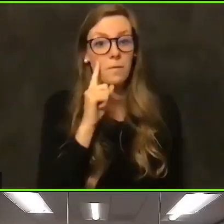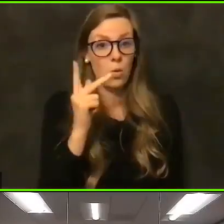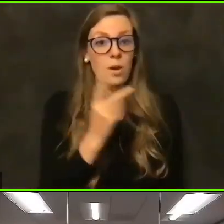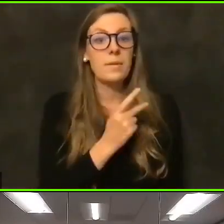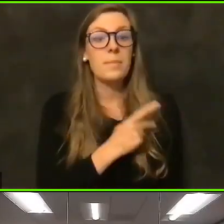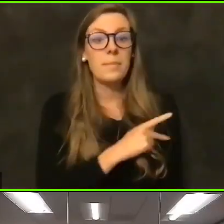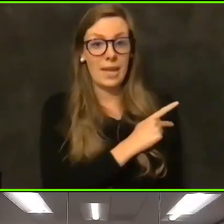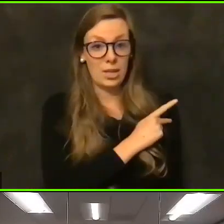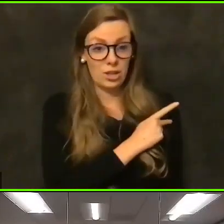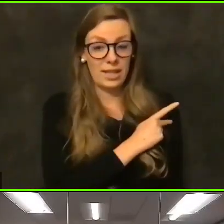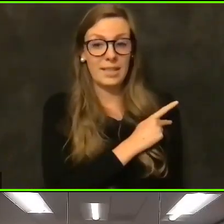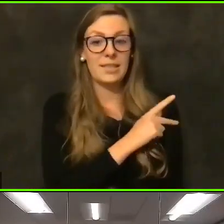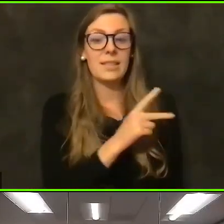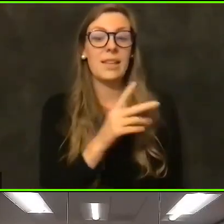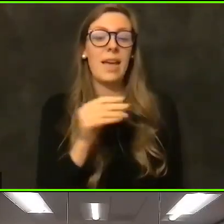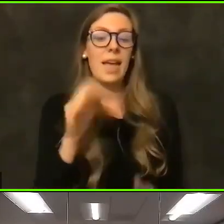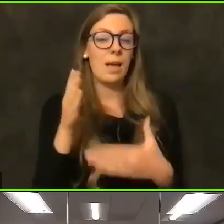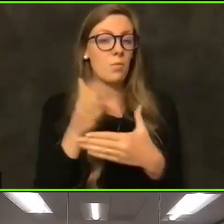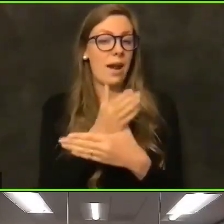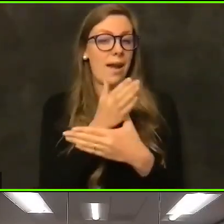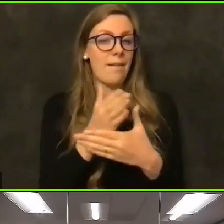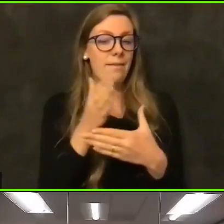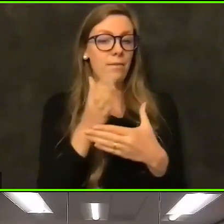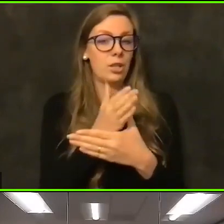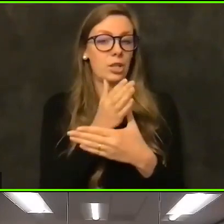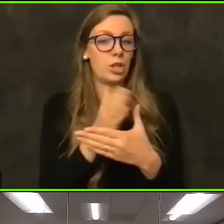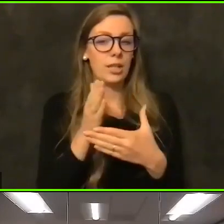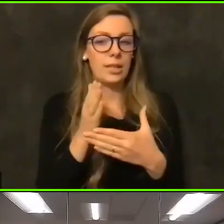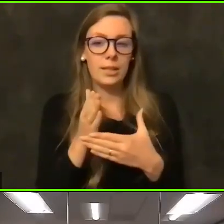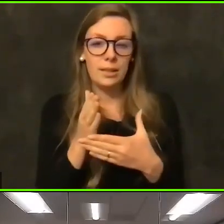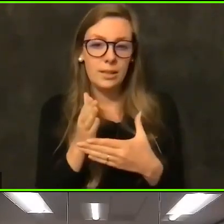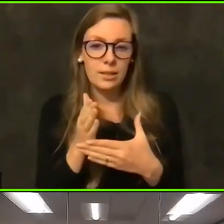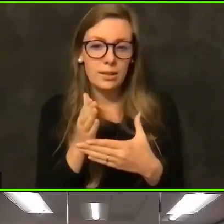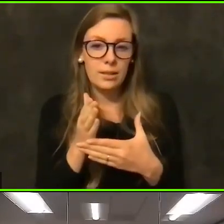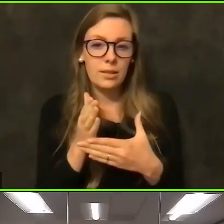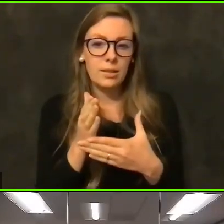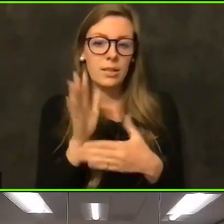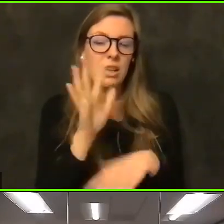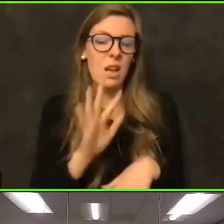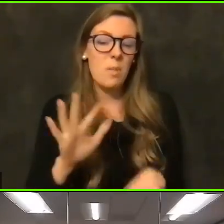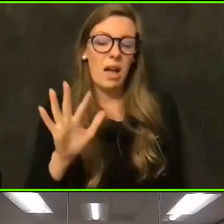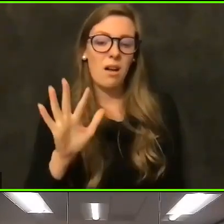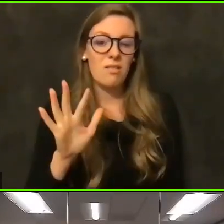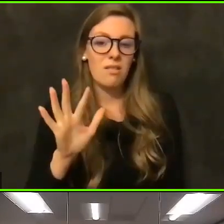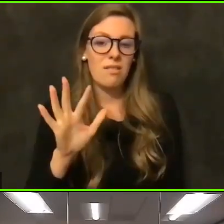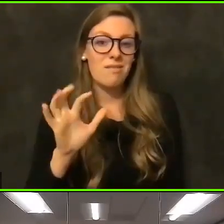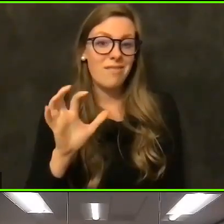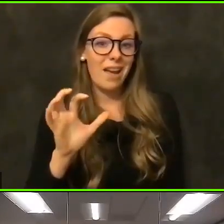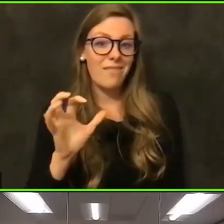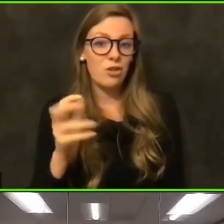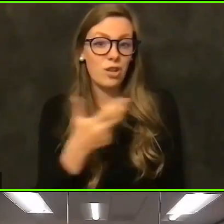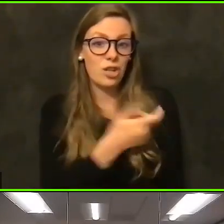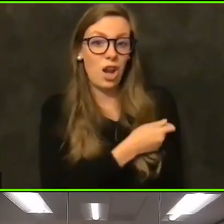and we are averaging about targeting at least about 500 shots per day.